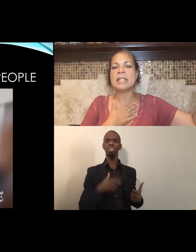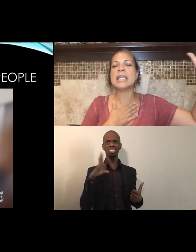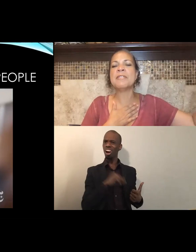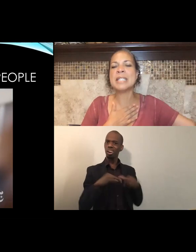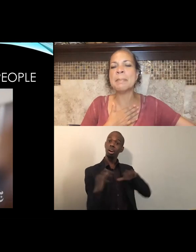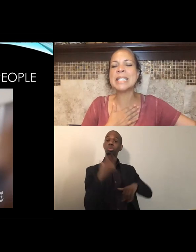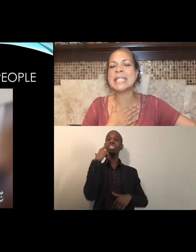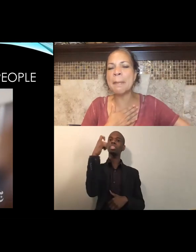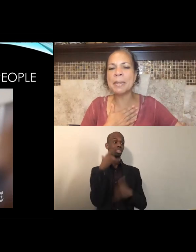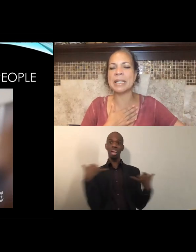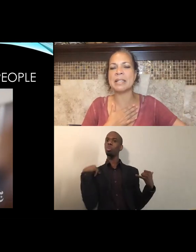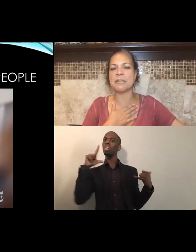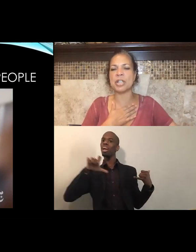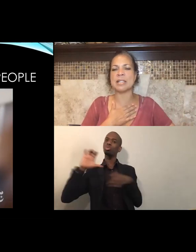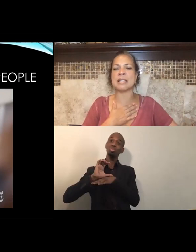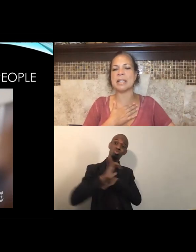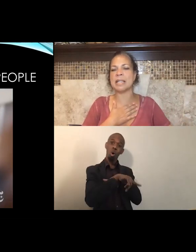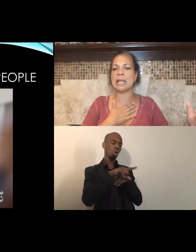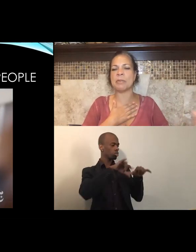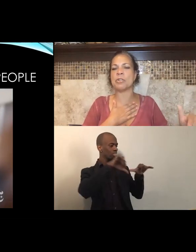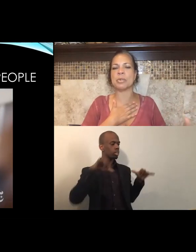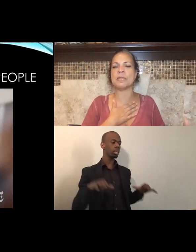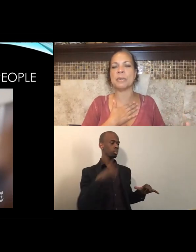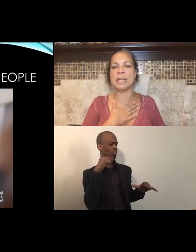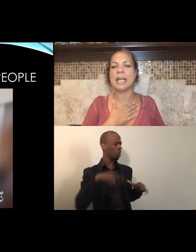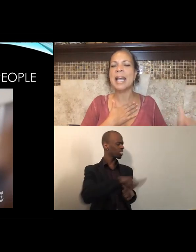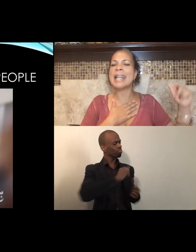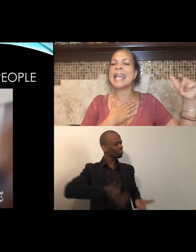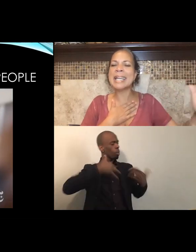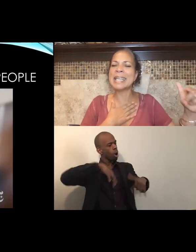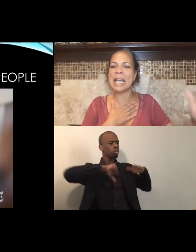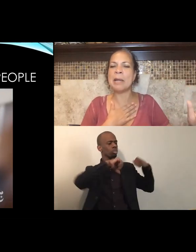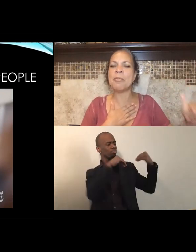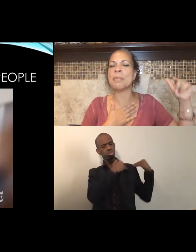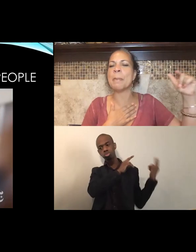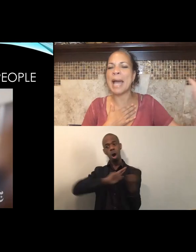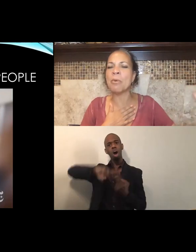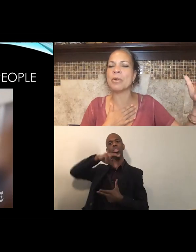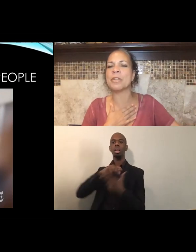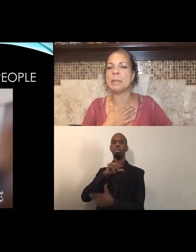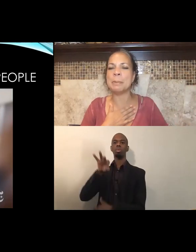to give some semblance of justice, in the name of George Floyd. And that came from the power of the people.